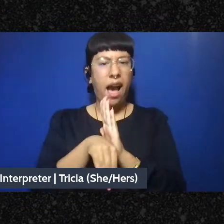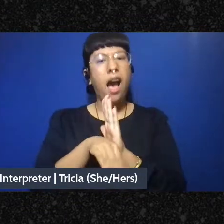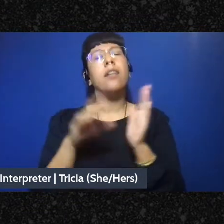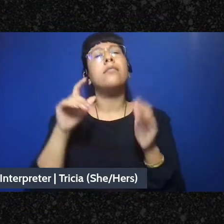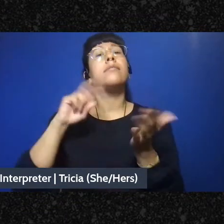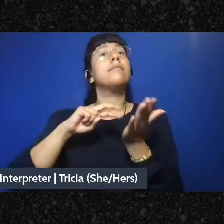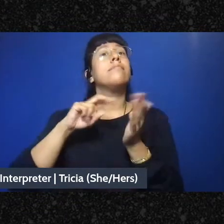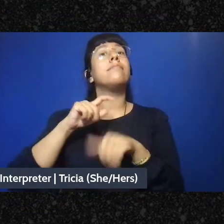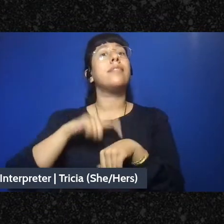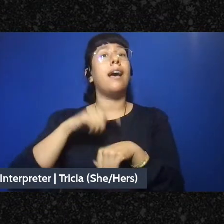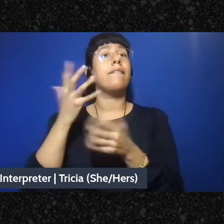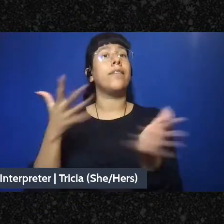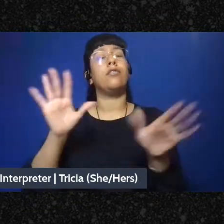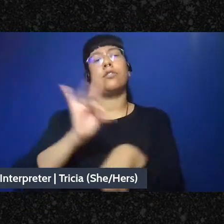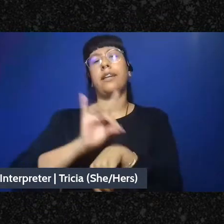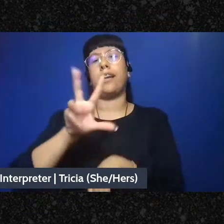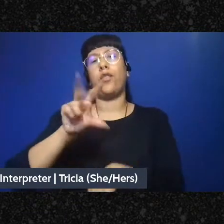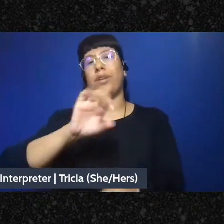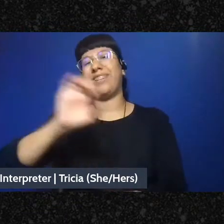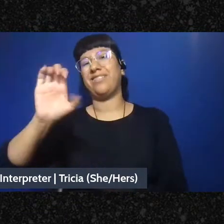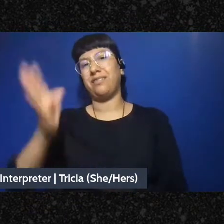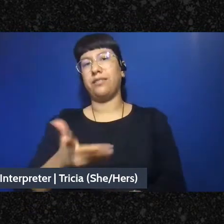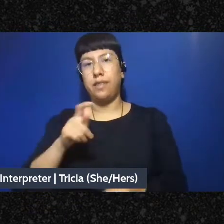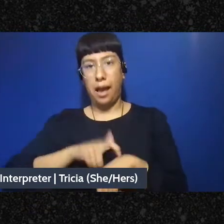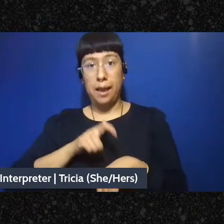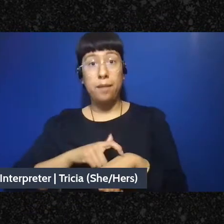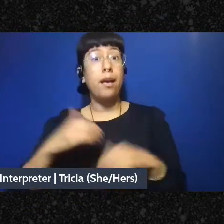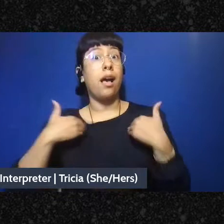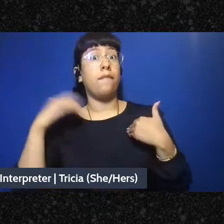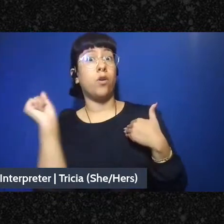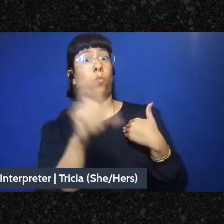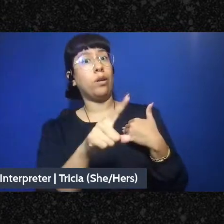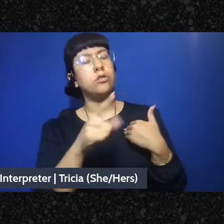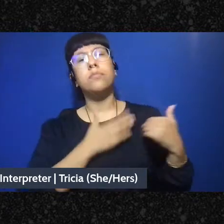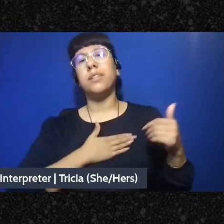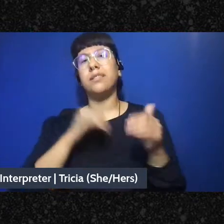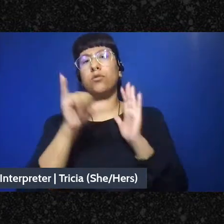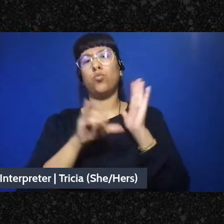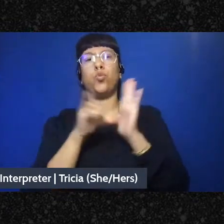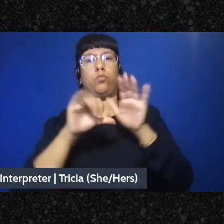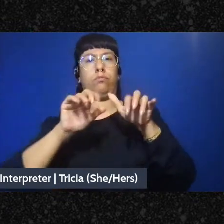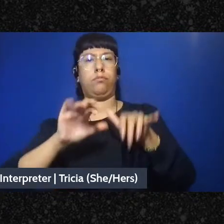Eastern Time, if you have a question for Dean you can type it into the Youtube chat at any time and